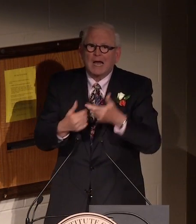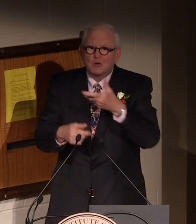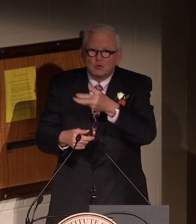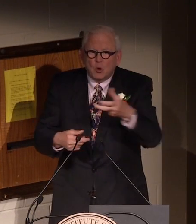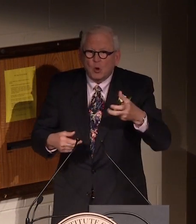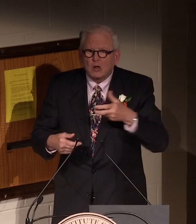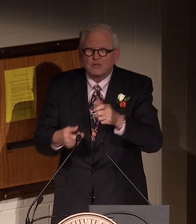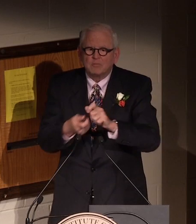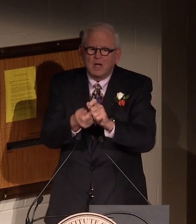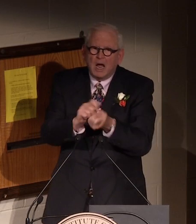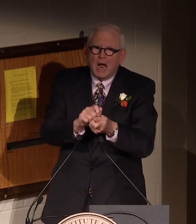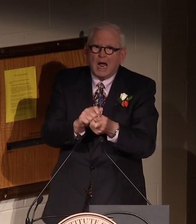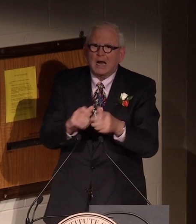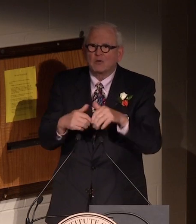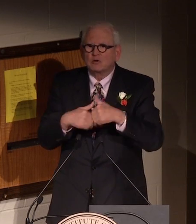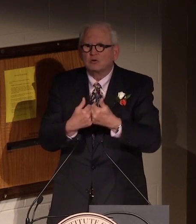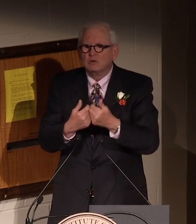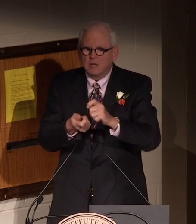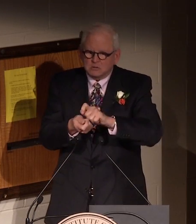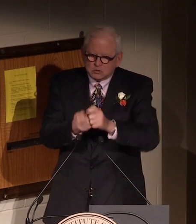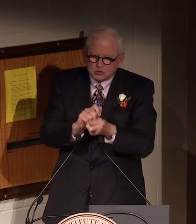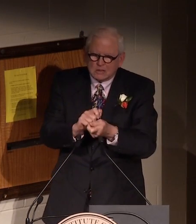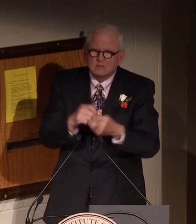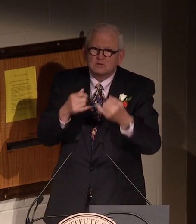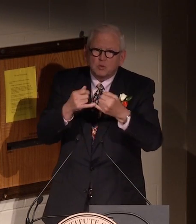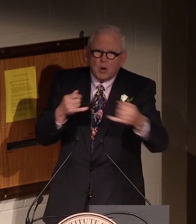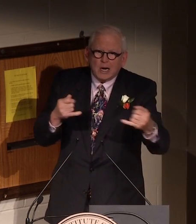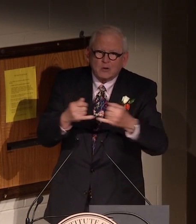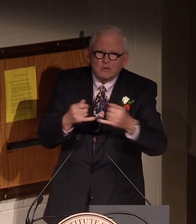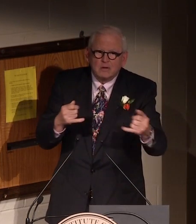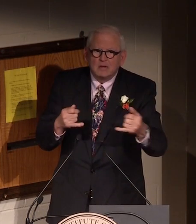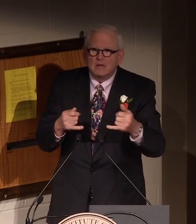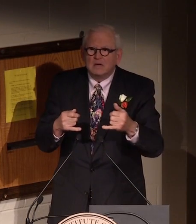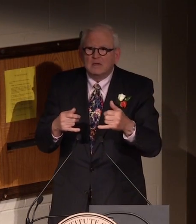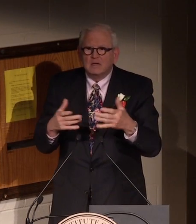on the teletype device, how to make the adjustments, to change